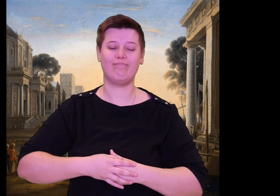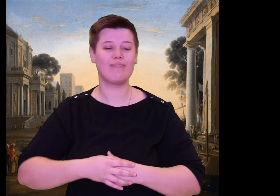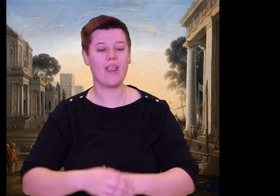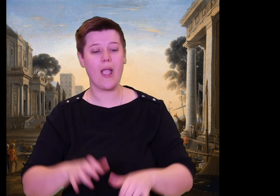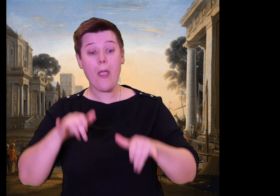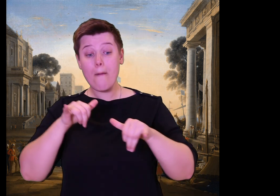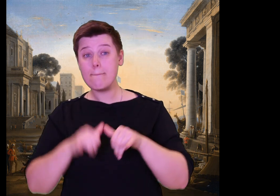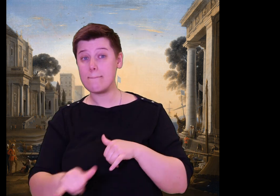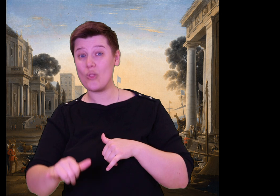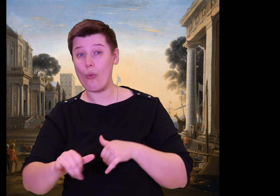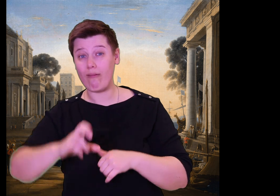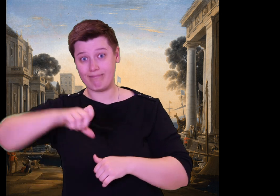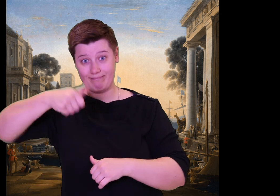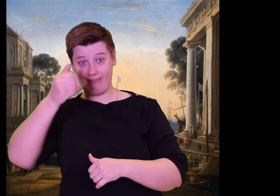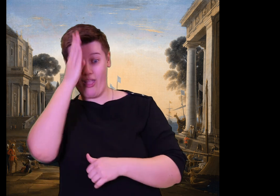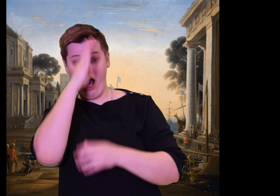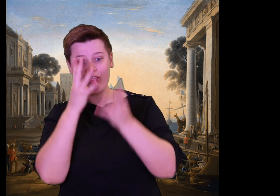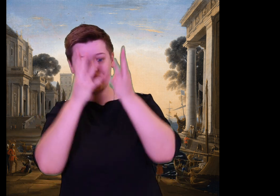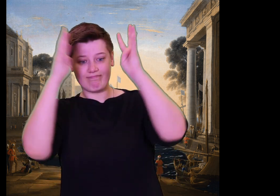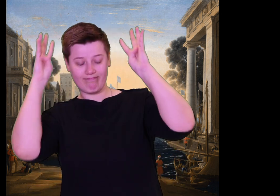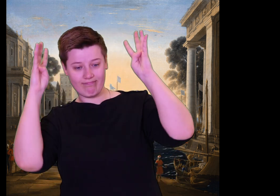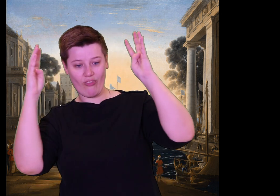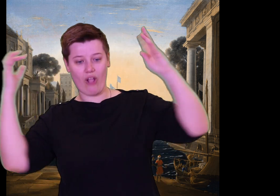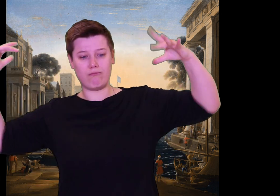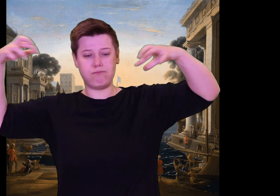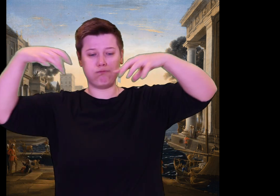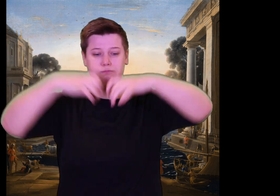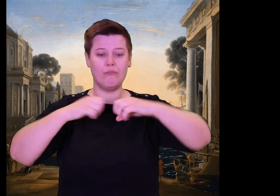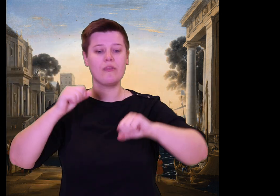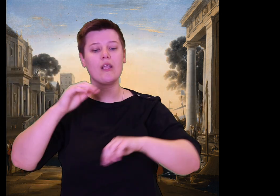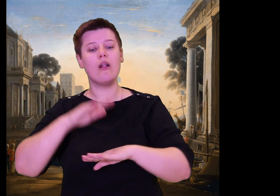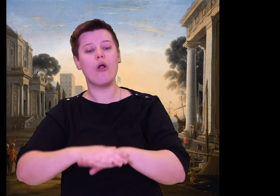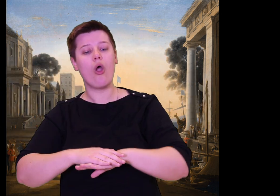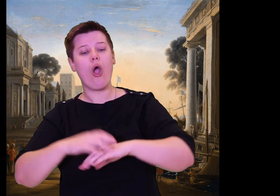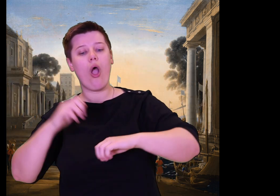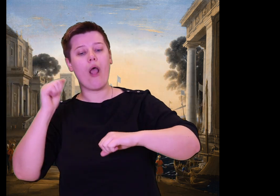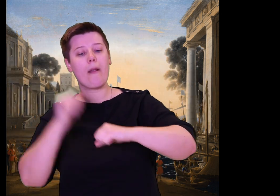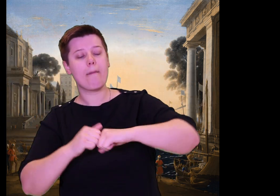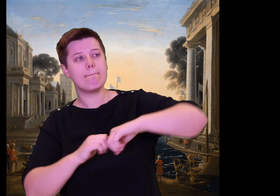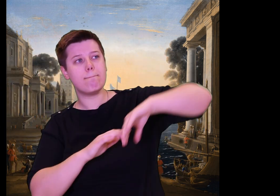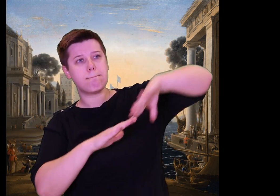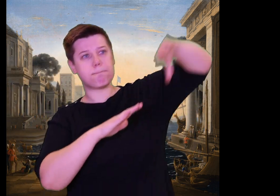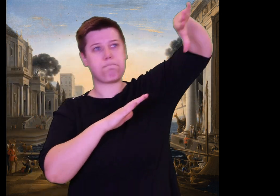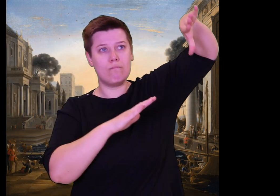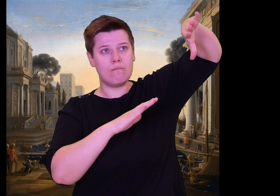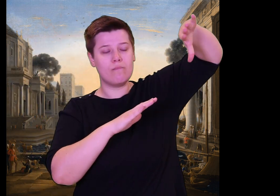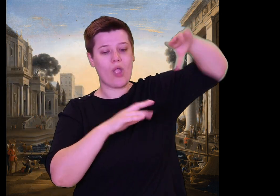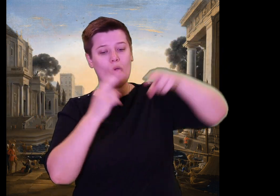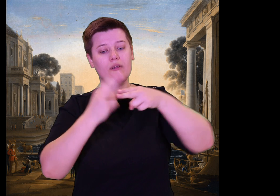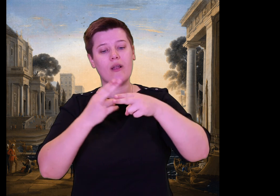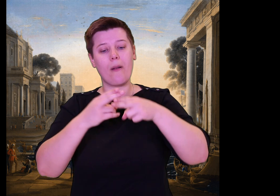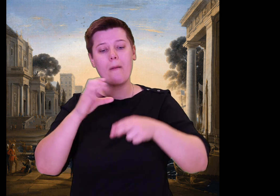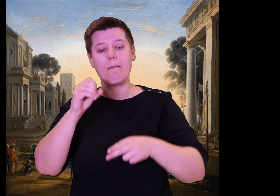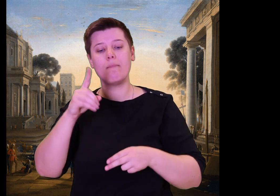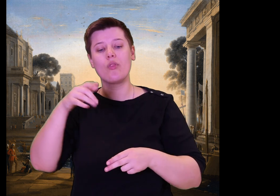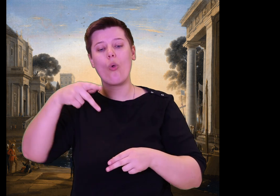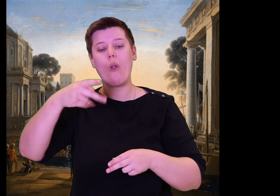and he wants to die. You do not care, Olympian!